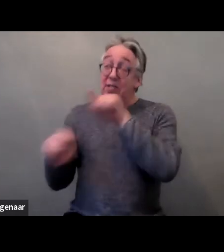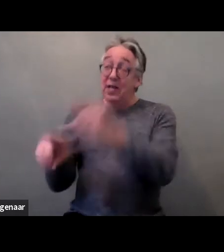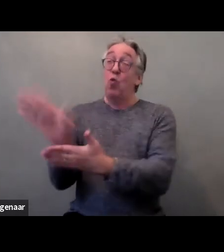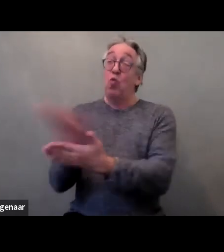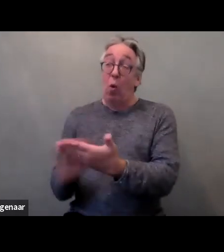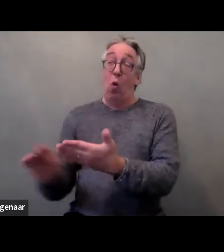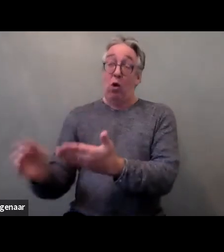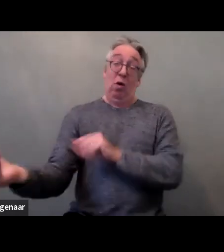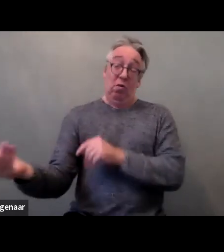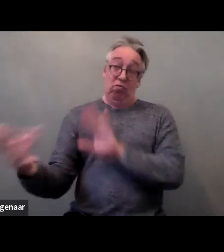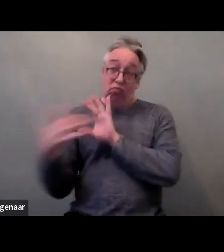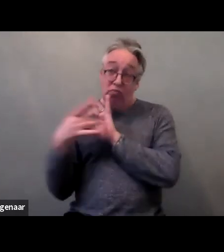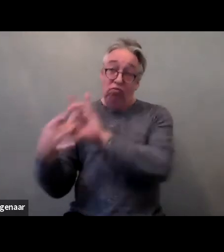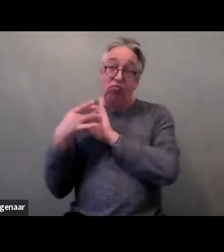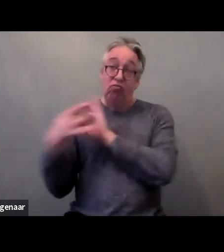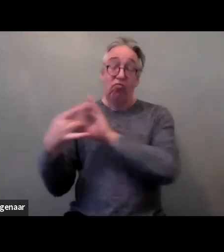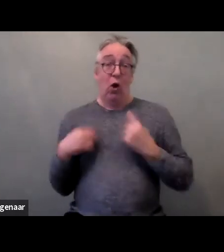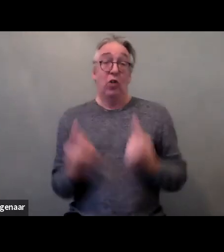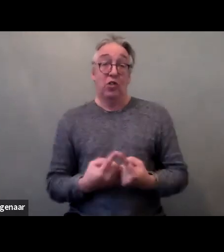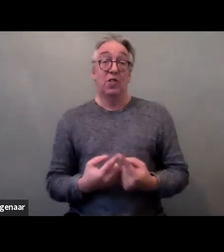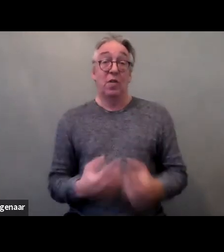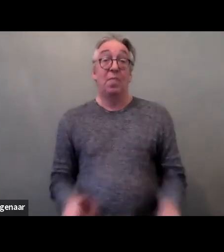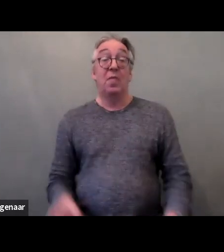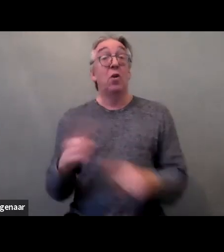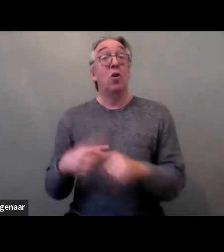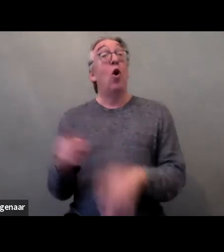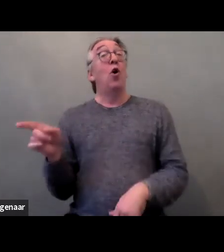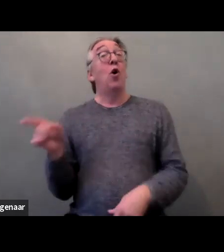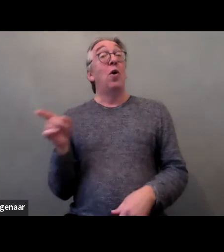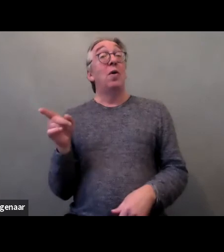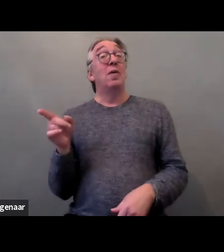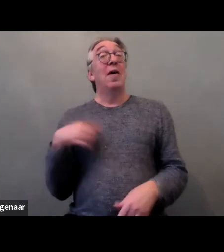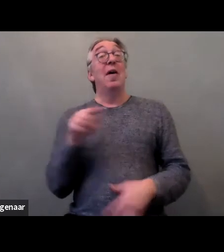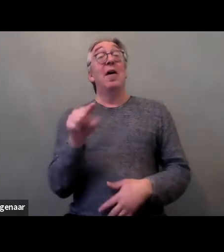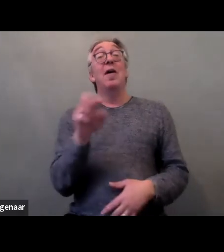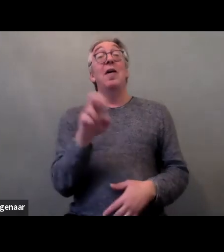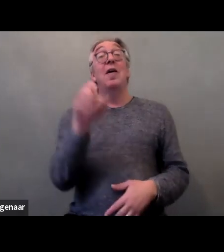and use the evaluation reports in your advocacy work.